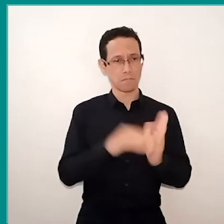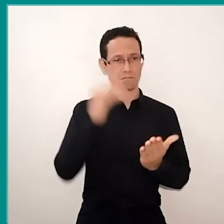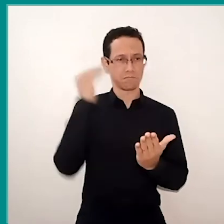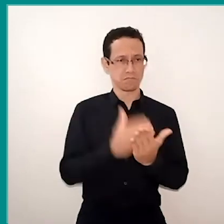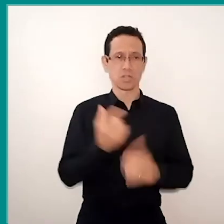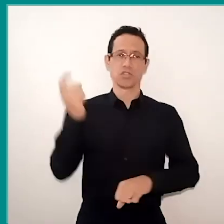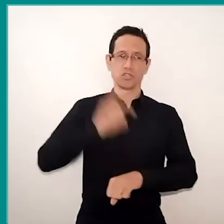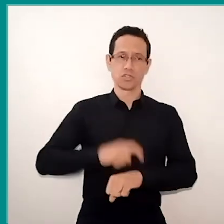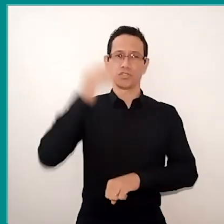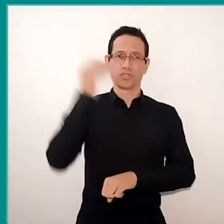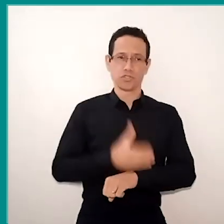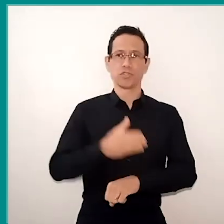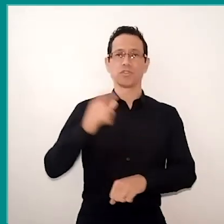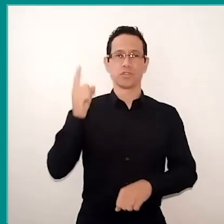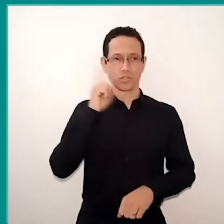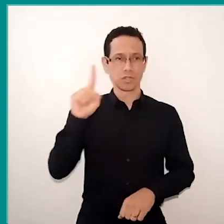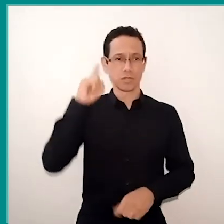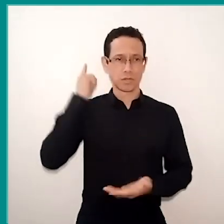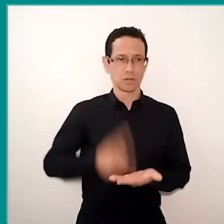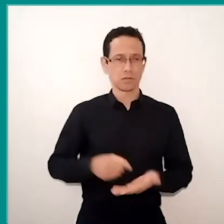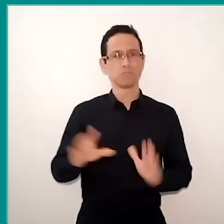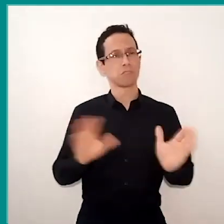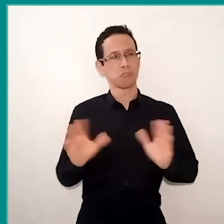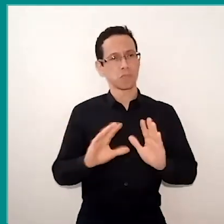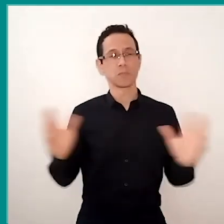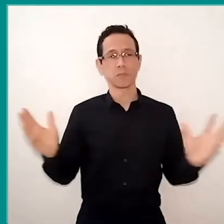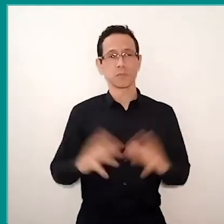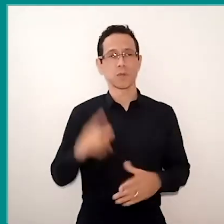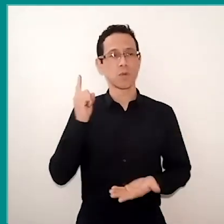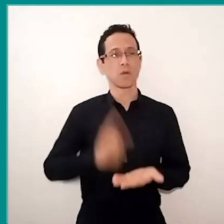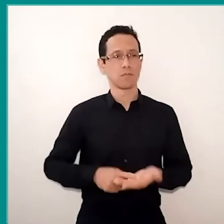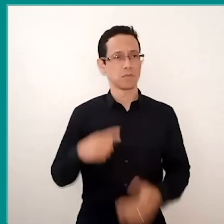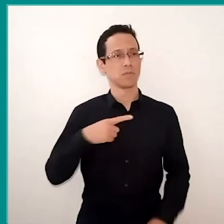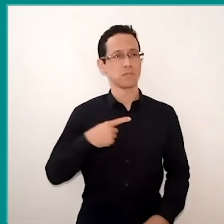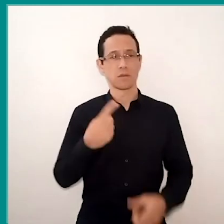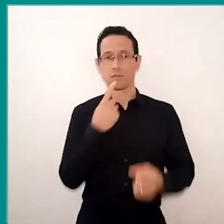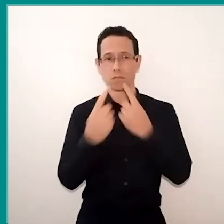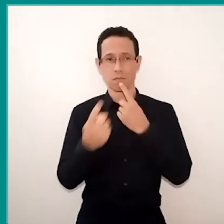The wheel there is a moment of meeting, it is a commitment to the dialogue, with the exercise of listening